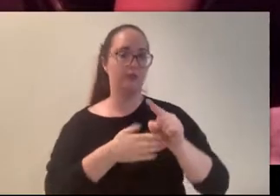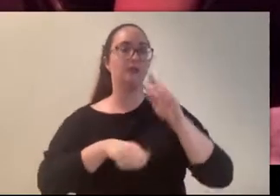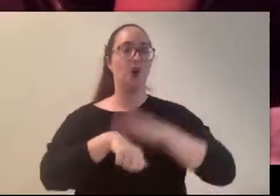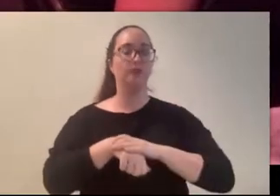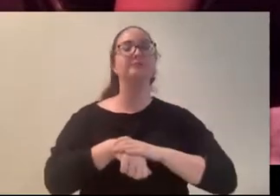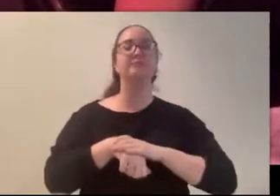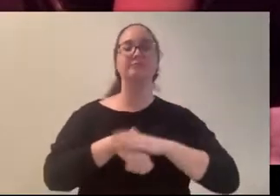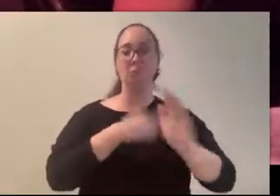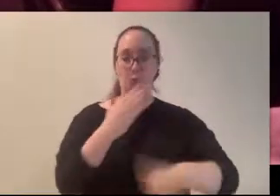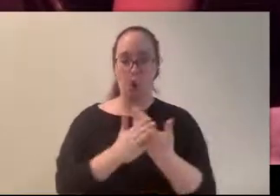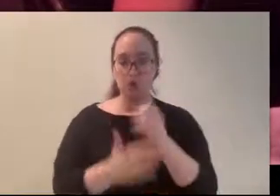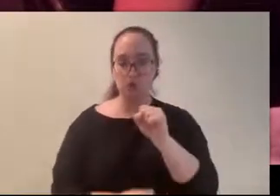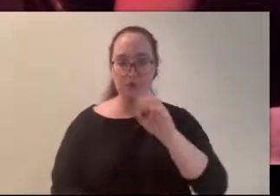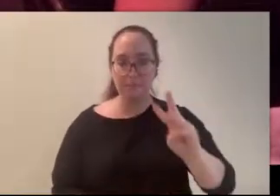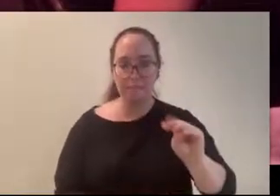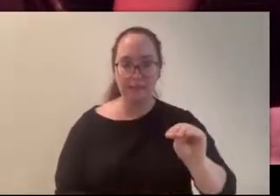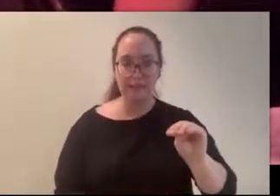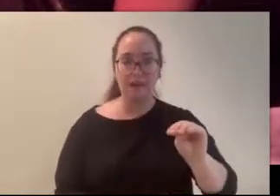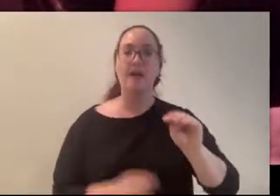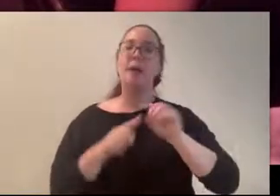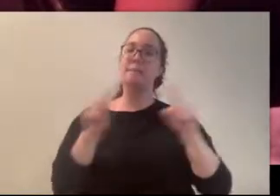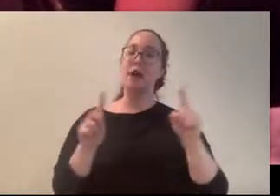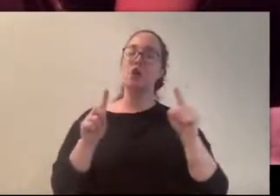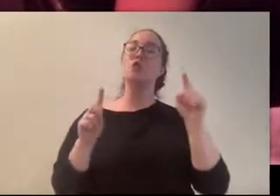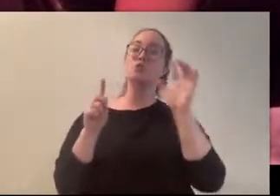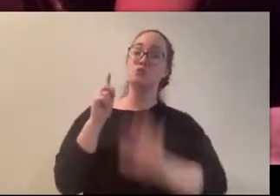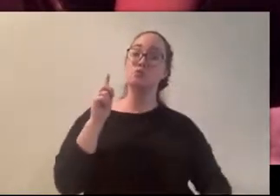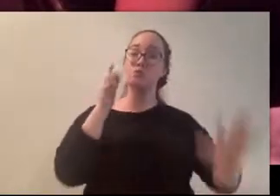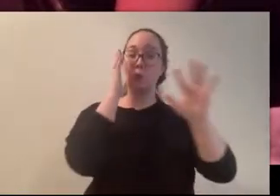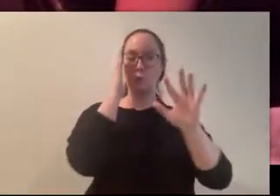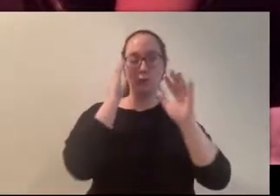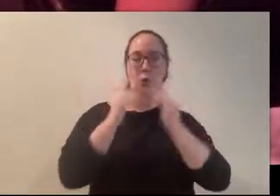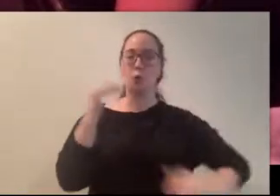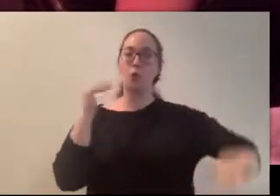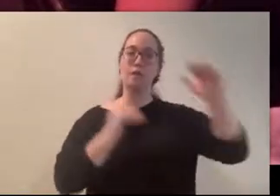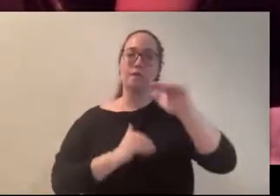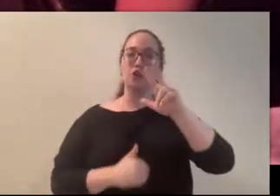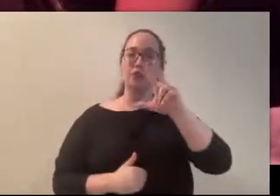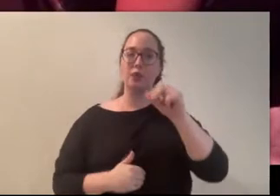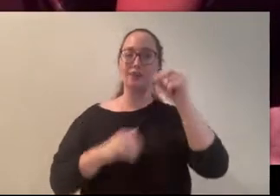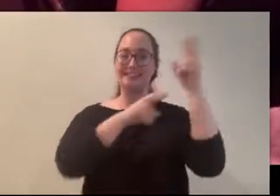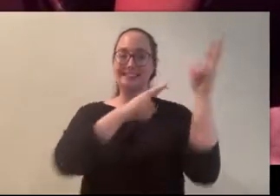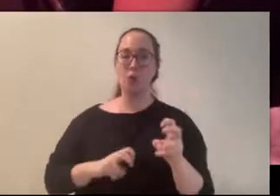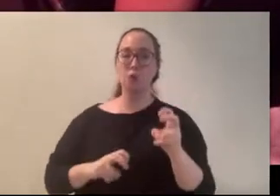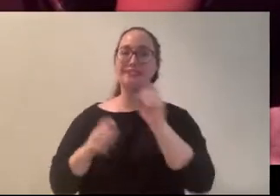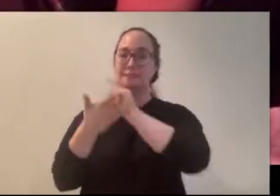we're averaging over 30 downloads per week, I think it's like over, you know, 100 of course